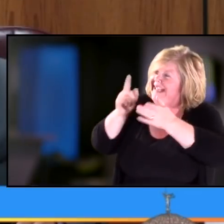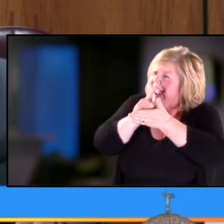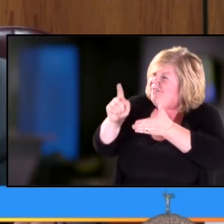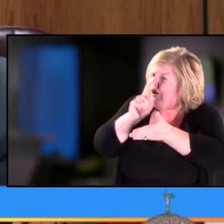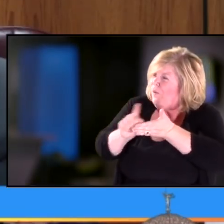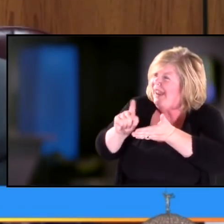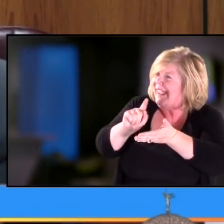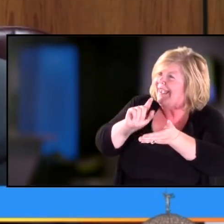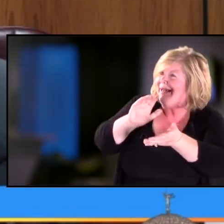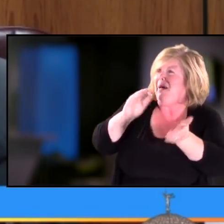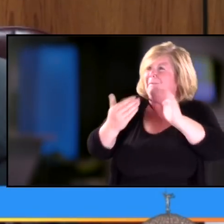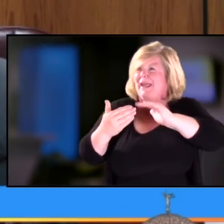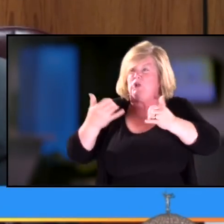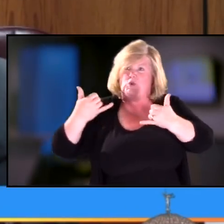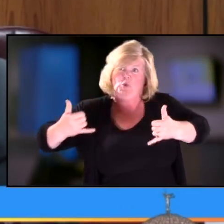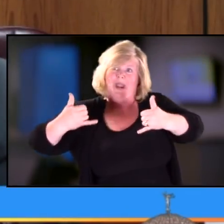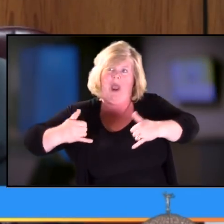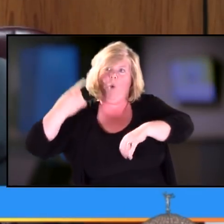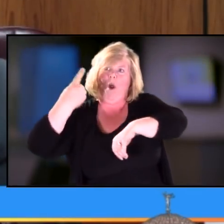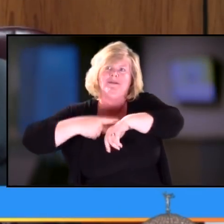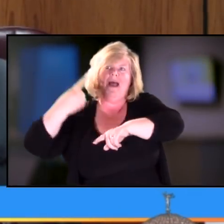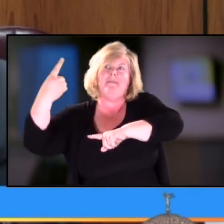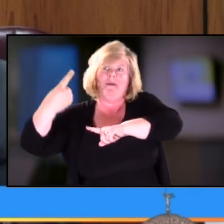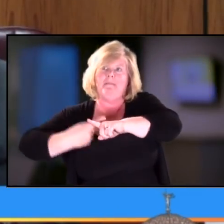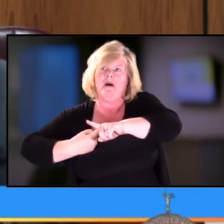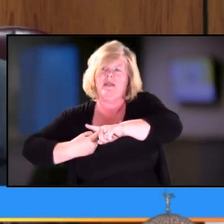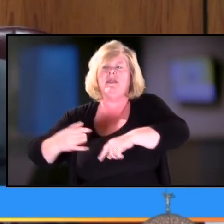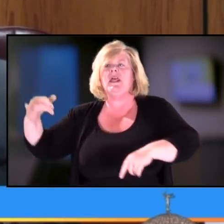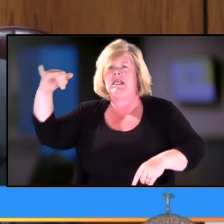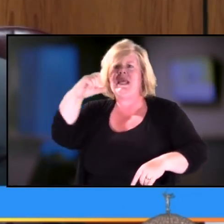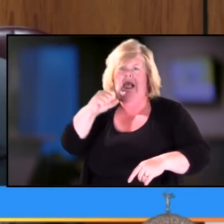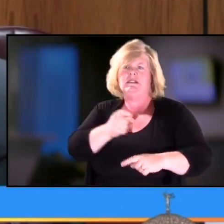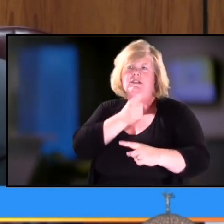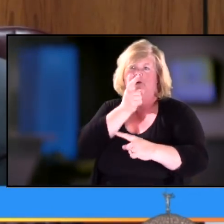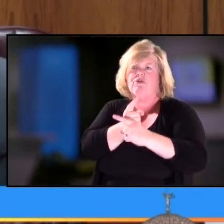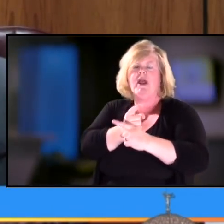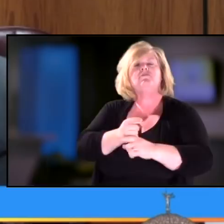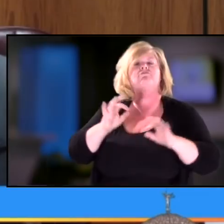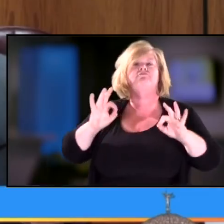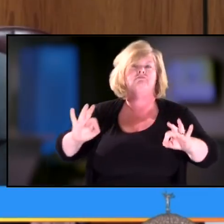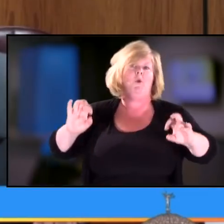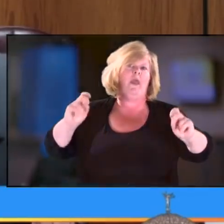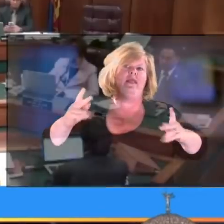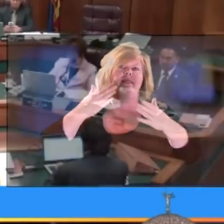that is currently going on now. Correct? Supt. Reichman: Yes. Sen. Smith: Thank you. Chair: Okay.